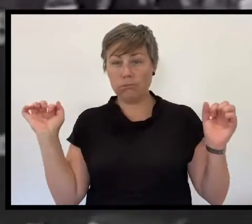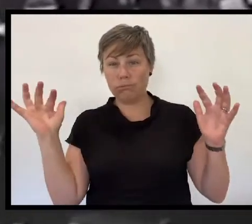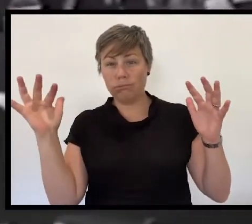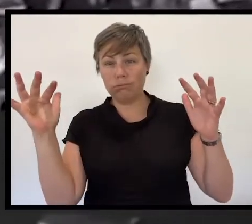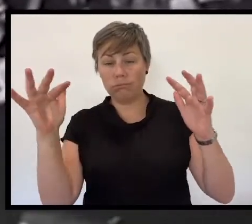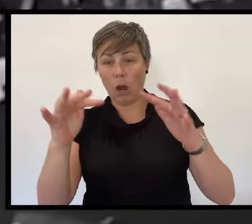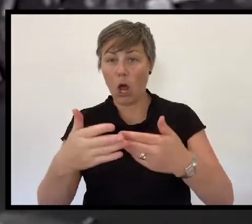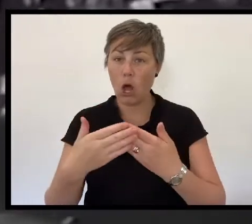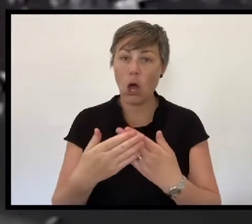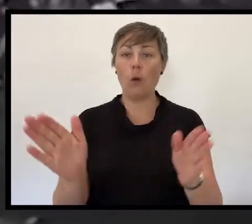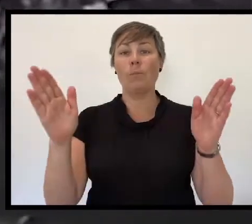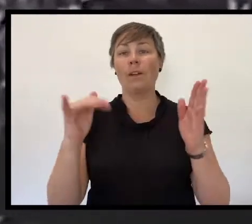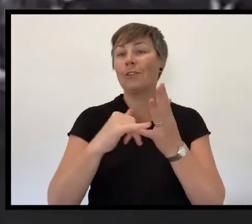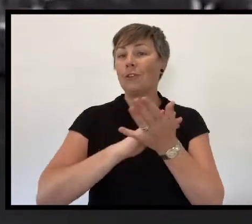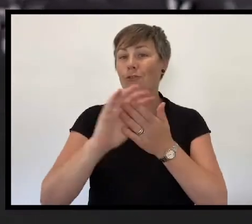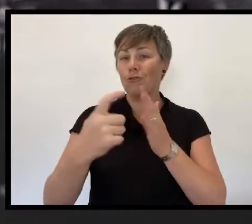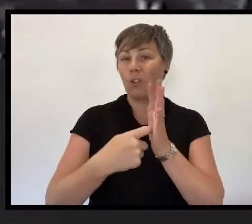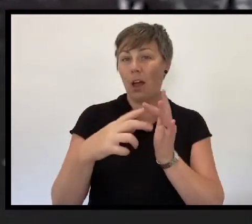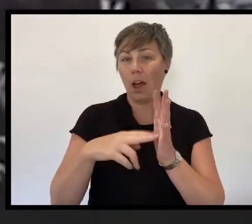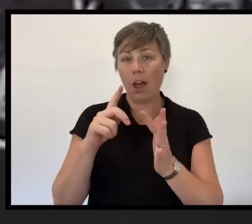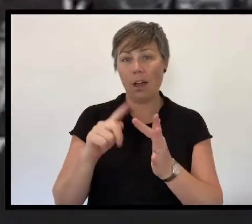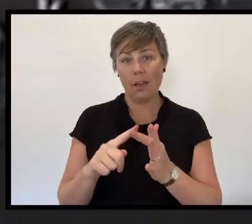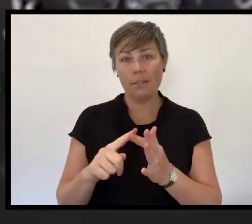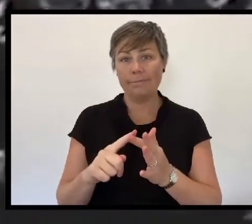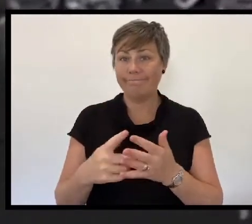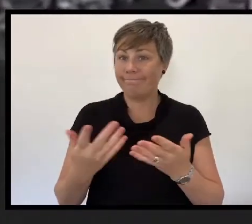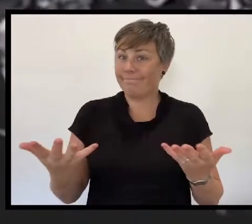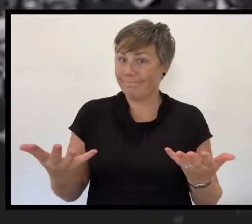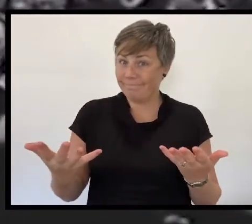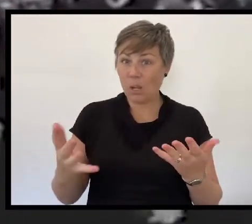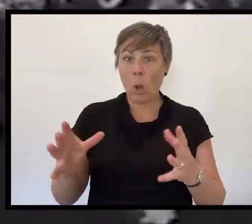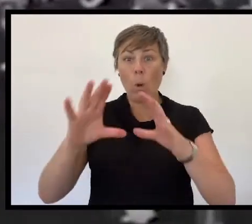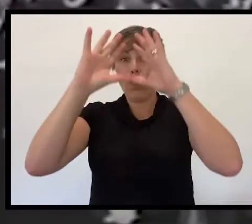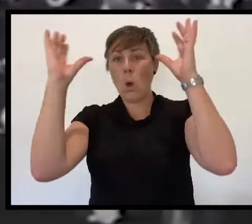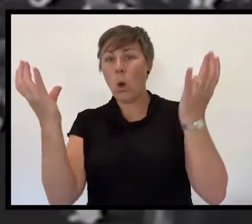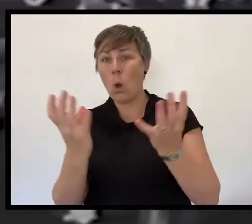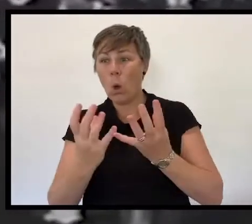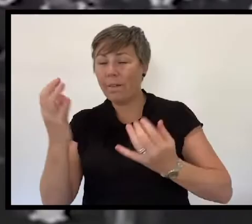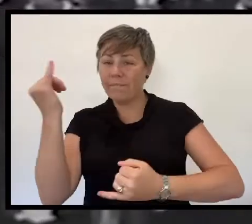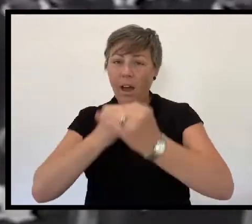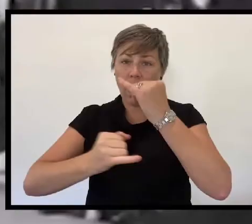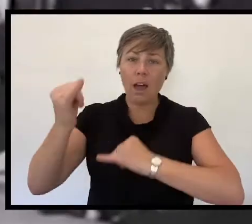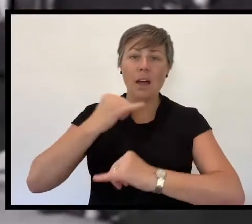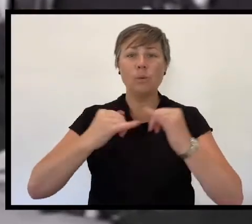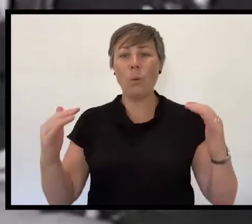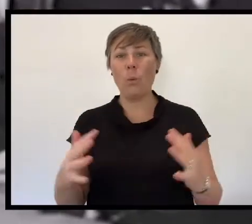the Shrine is testament to how global conflict has shaped our state and our nation.